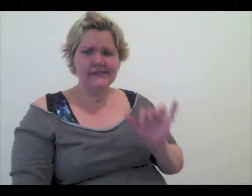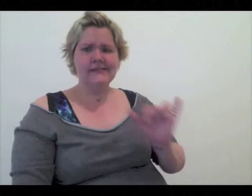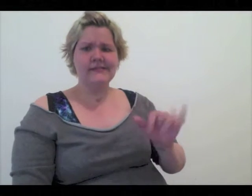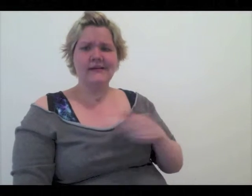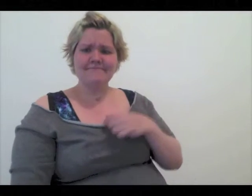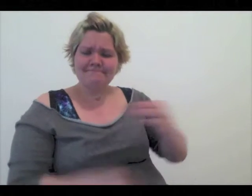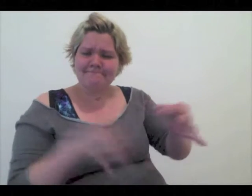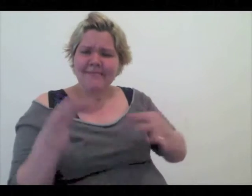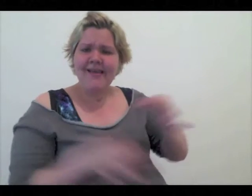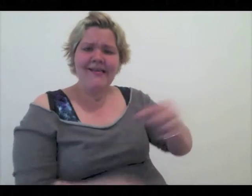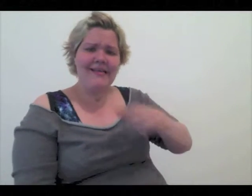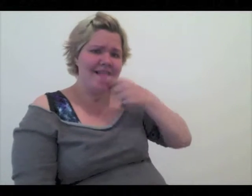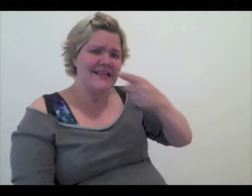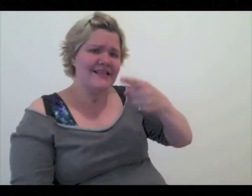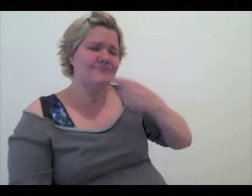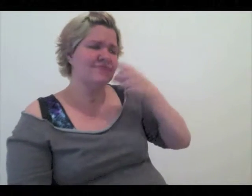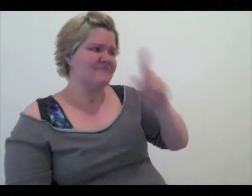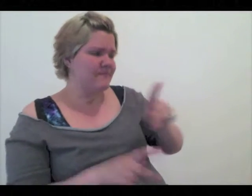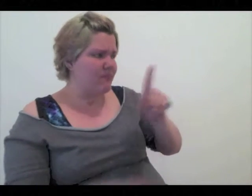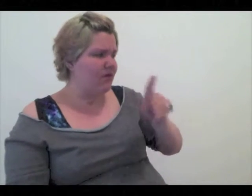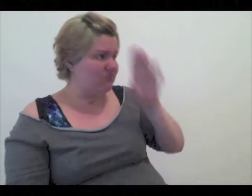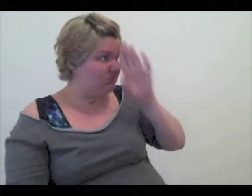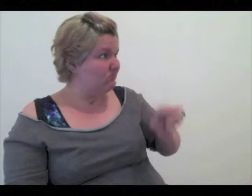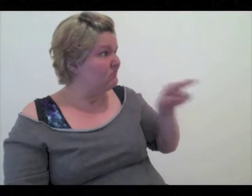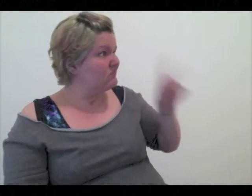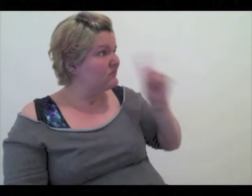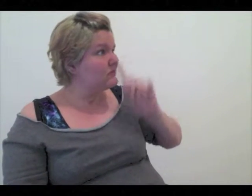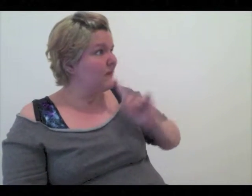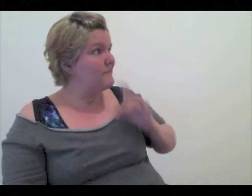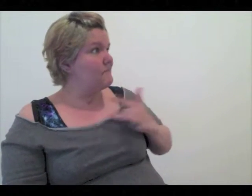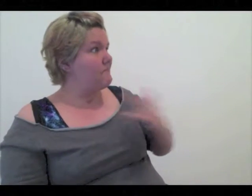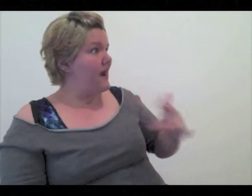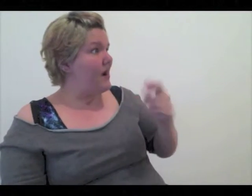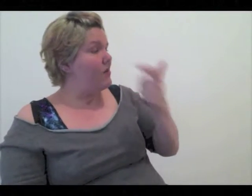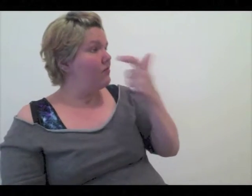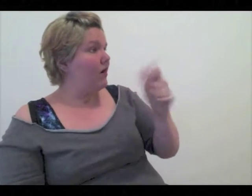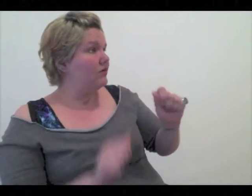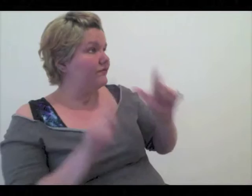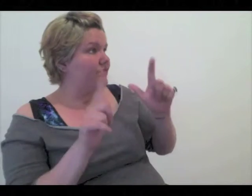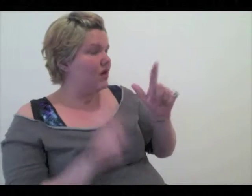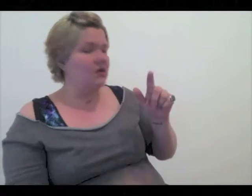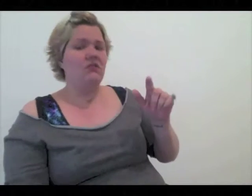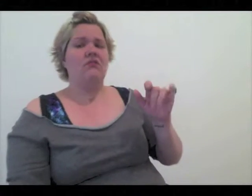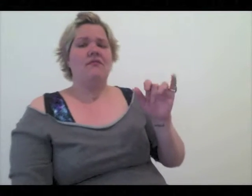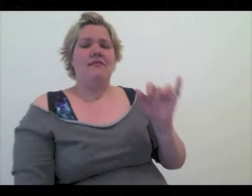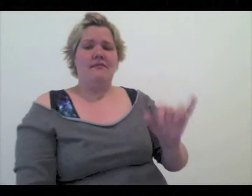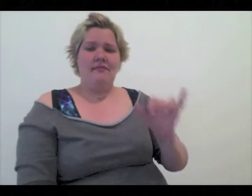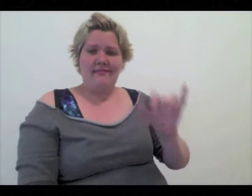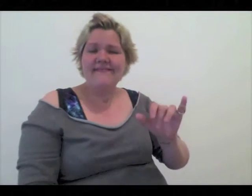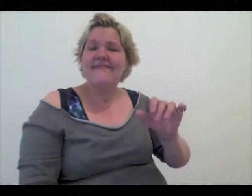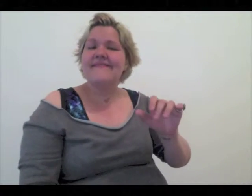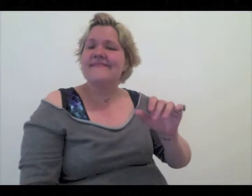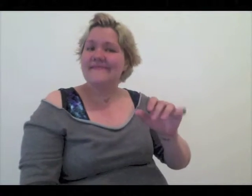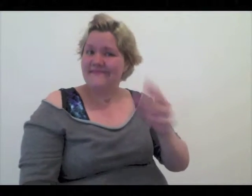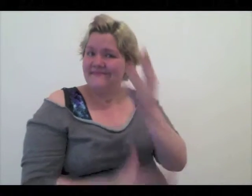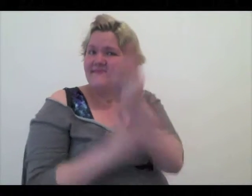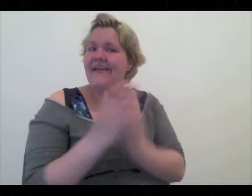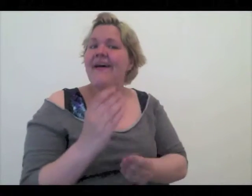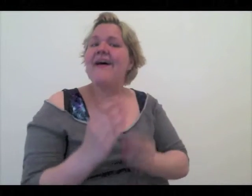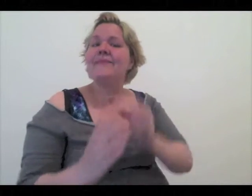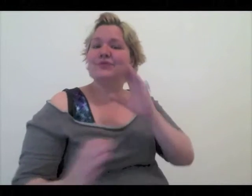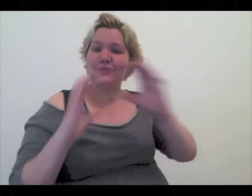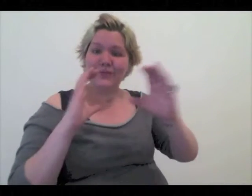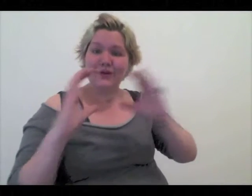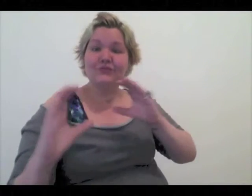I explained this to hearing people and it is clear that there is a gap in communication